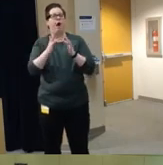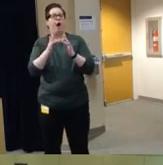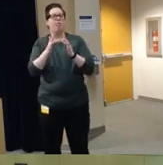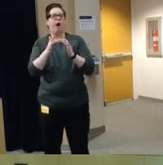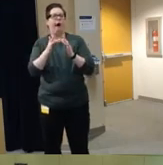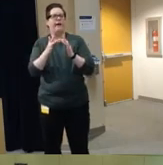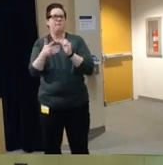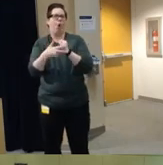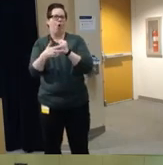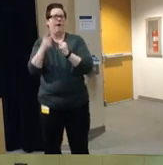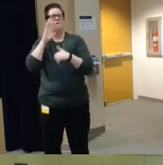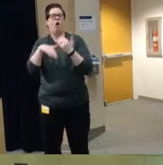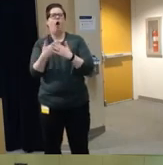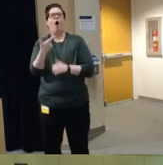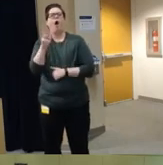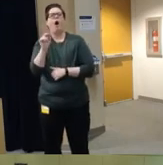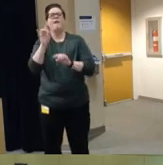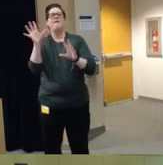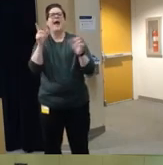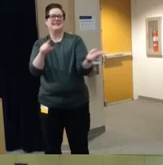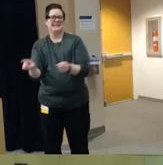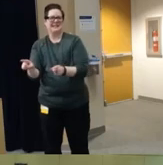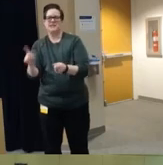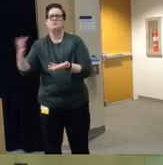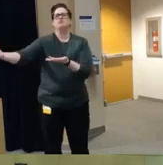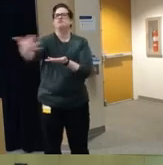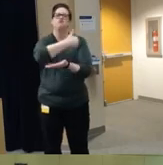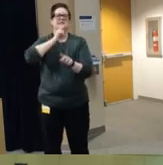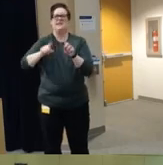gun violence incidents um that they collect from a variety of sources so because funding